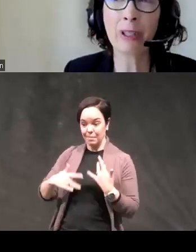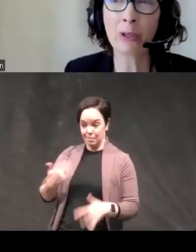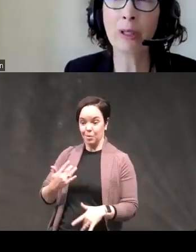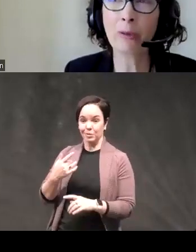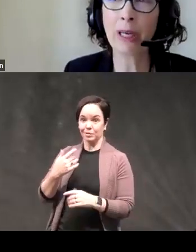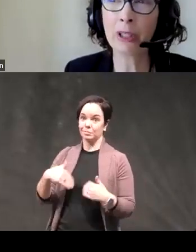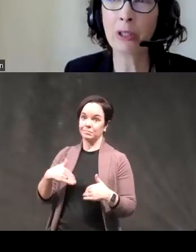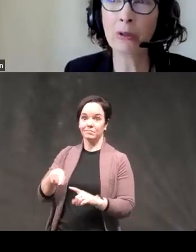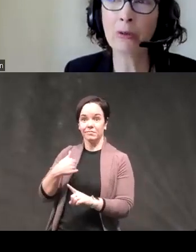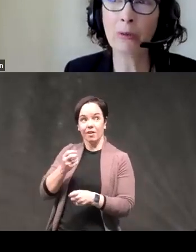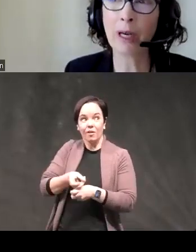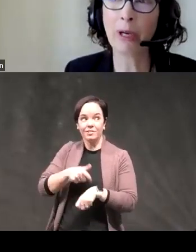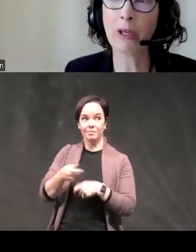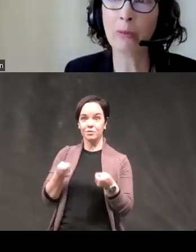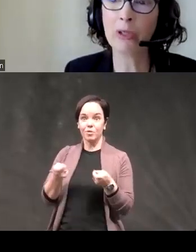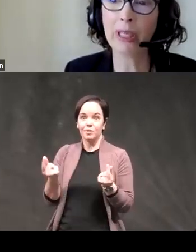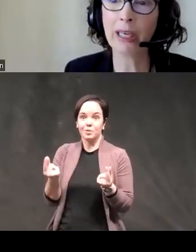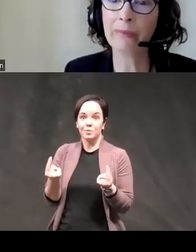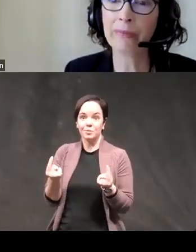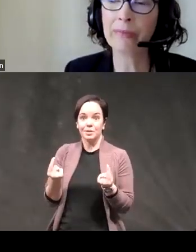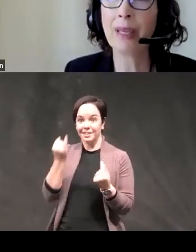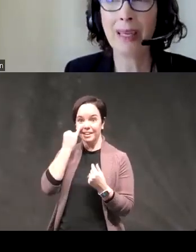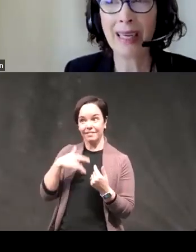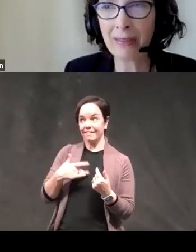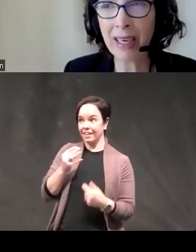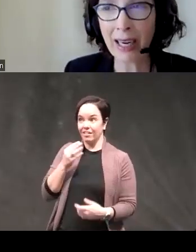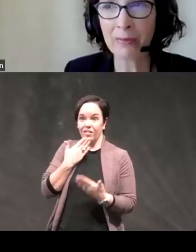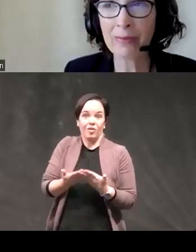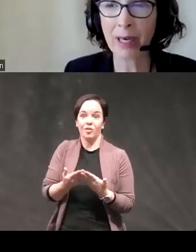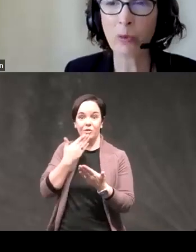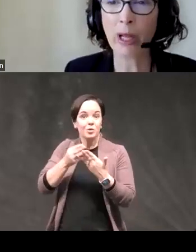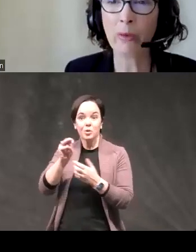controlling what I do when I'm in a good mood state even now that I'm well